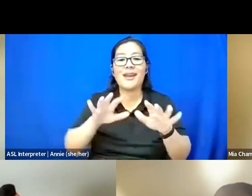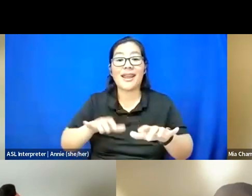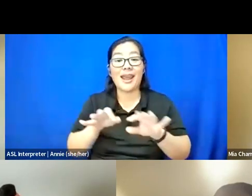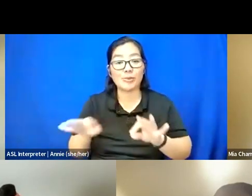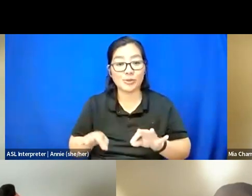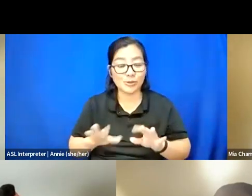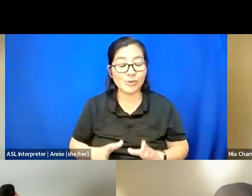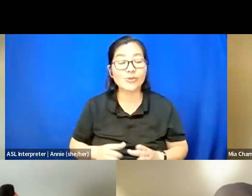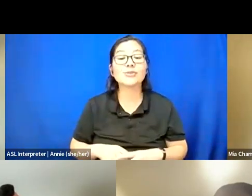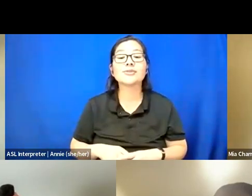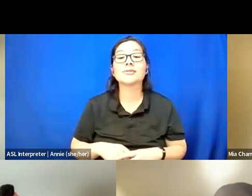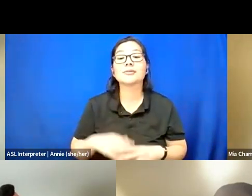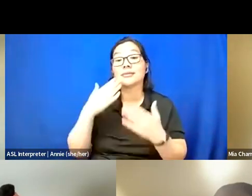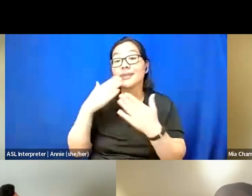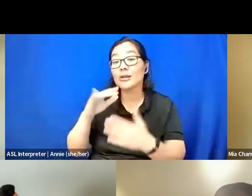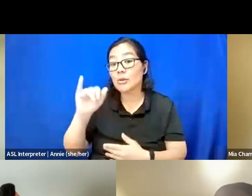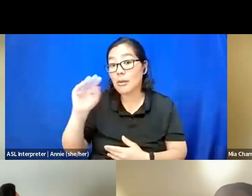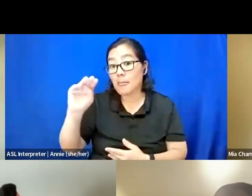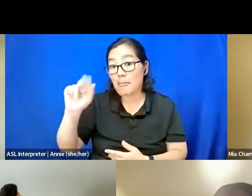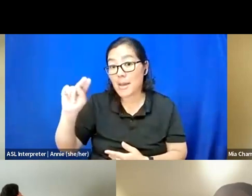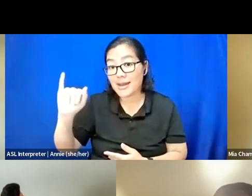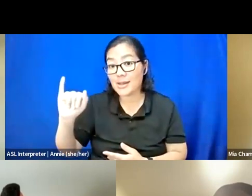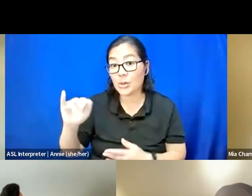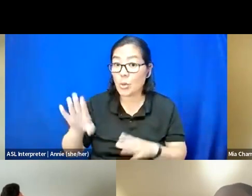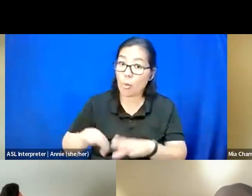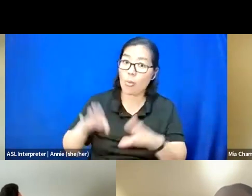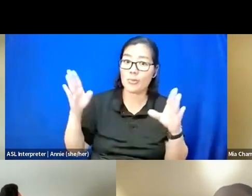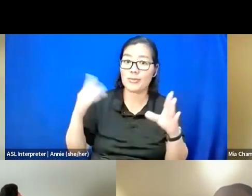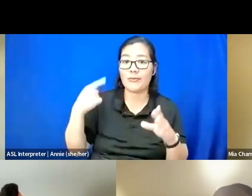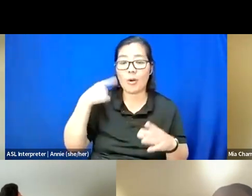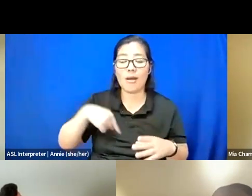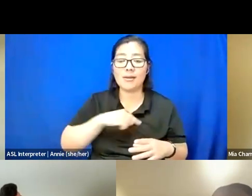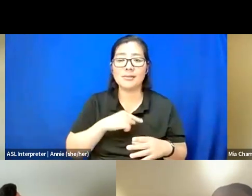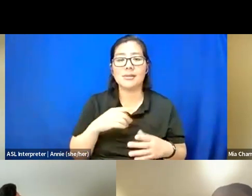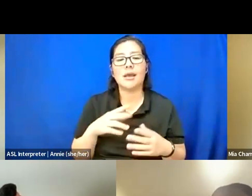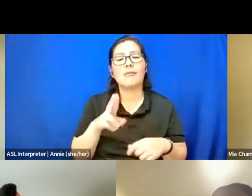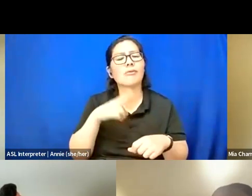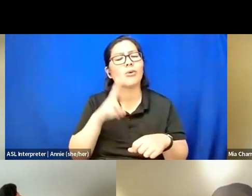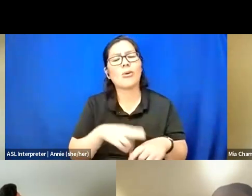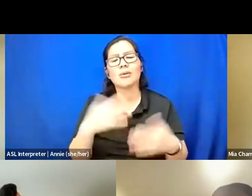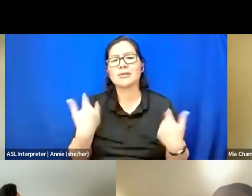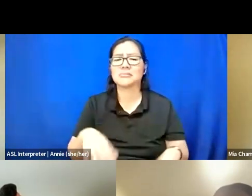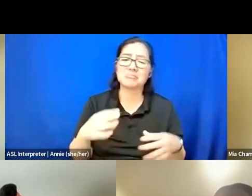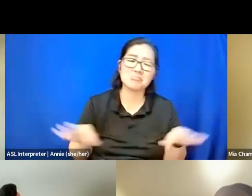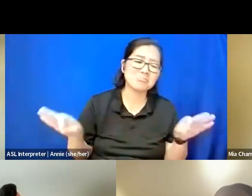Thank you to Imani who opened for us. And of course, the biggest thanks goes to you fellows.